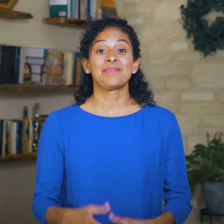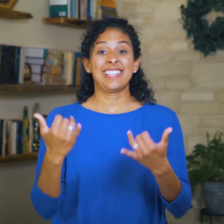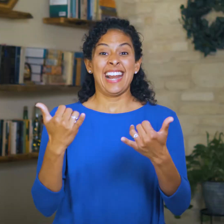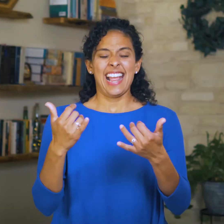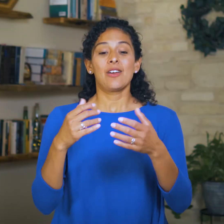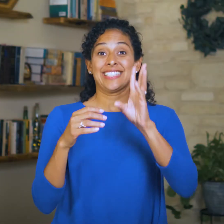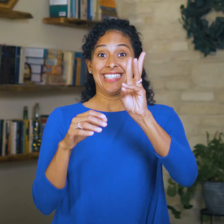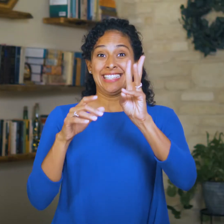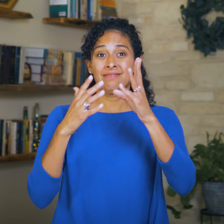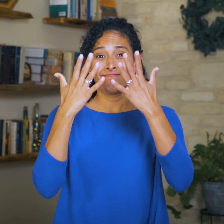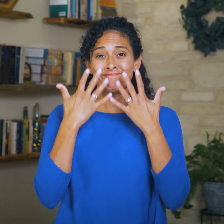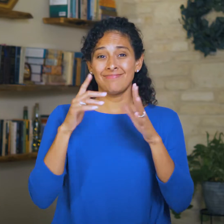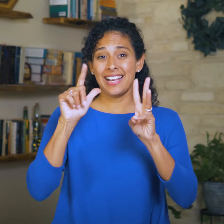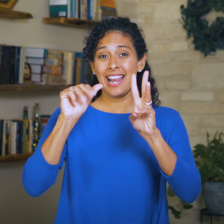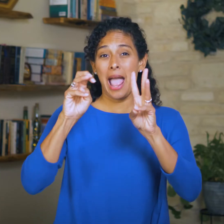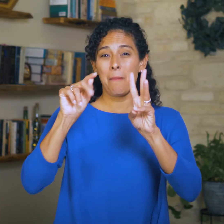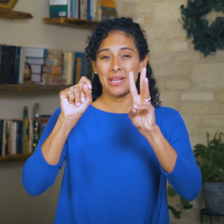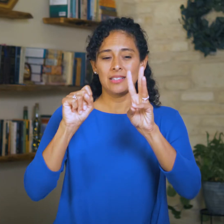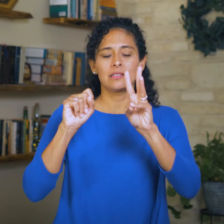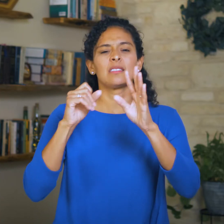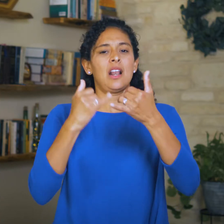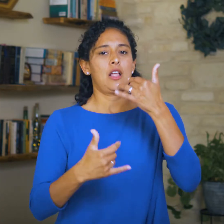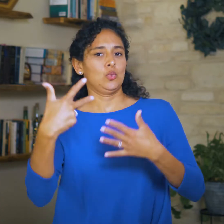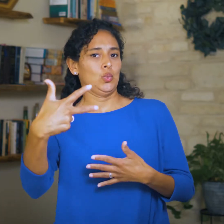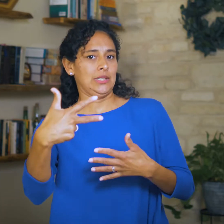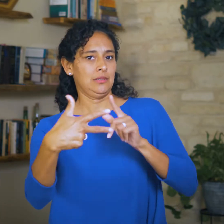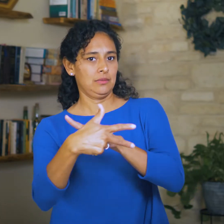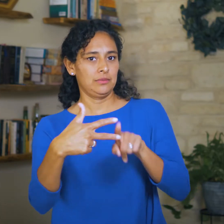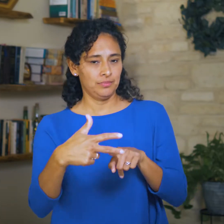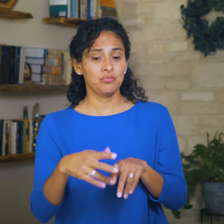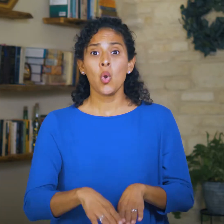Today we read the final three of six laments.